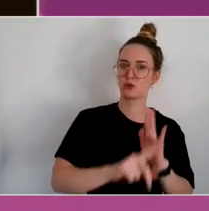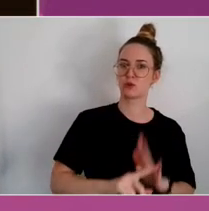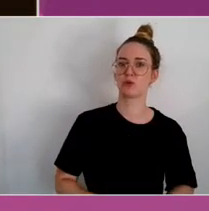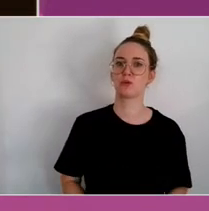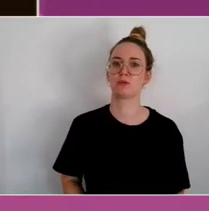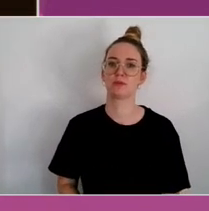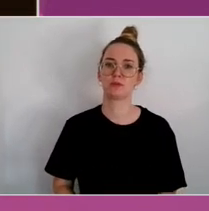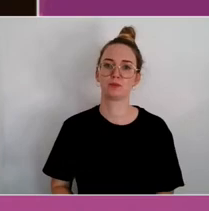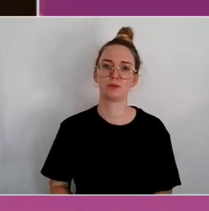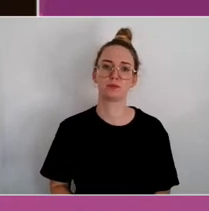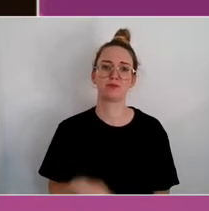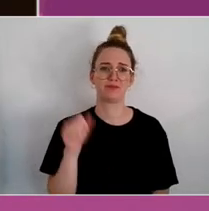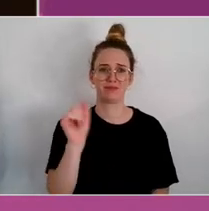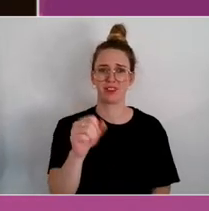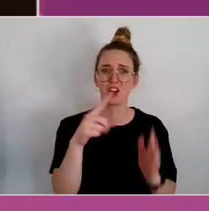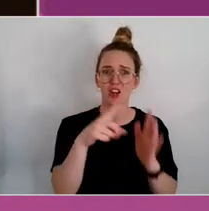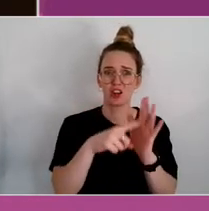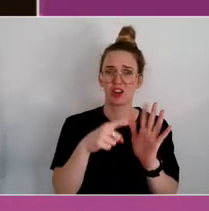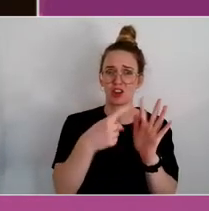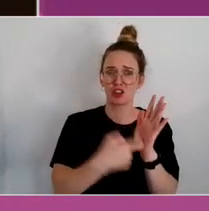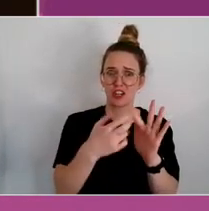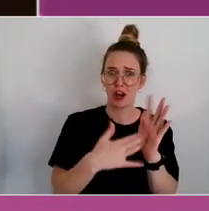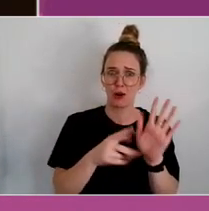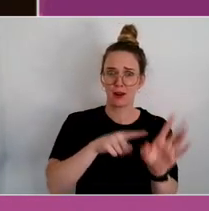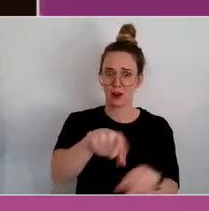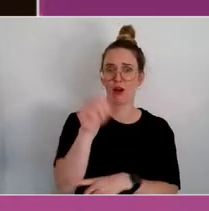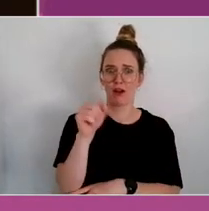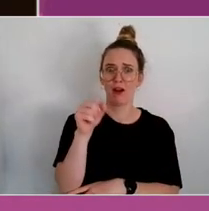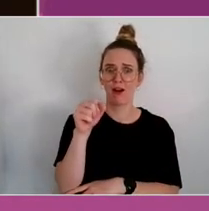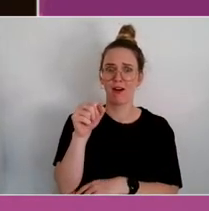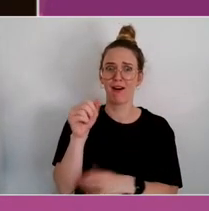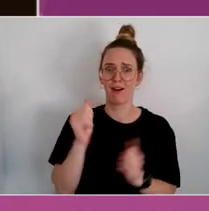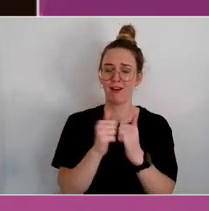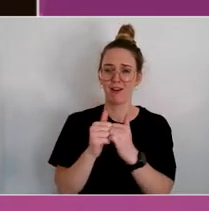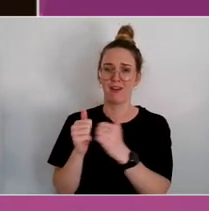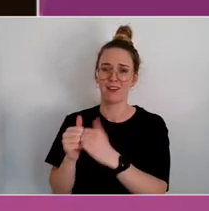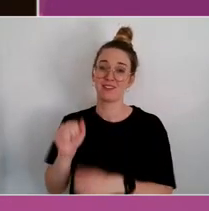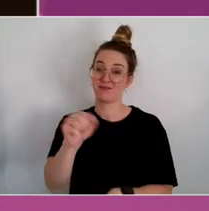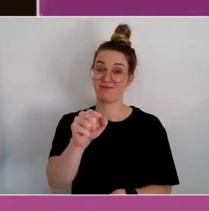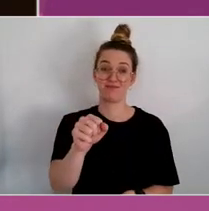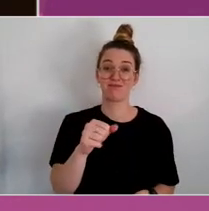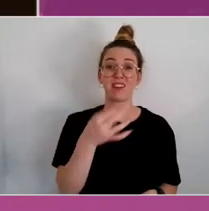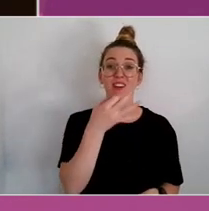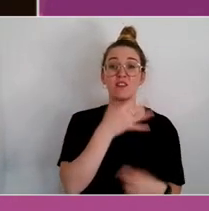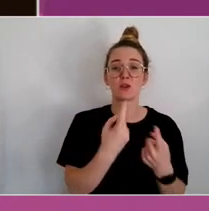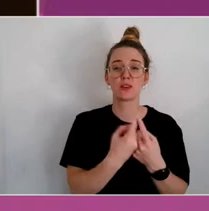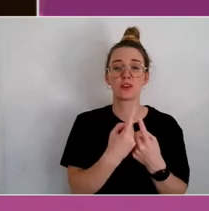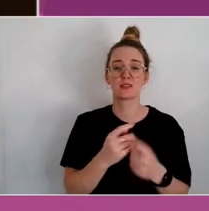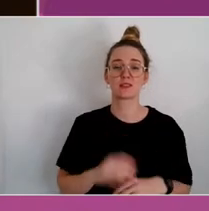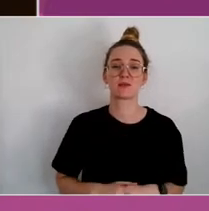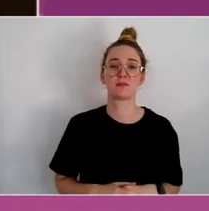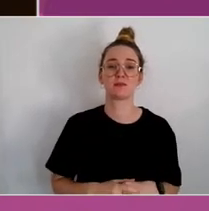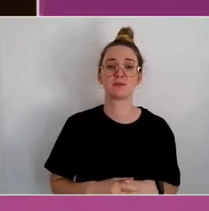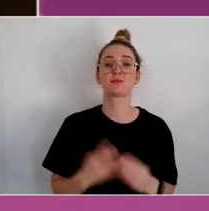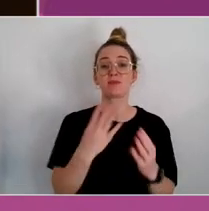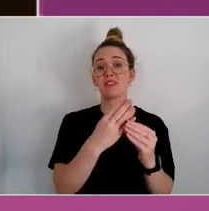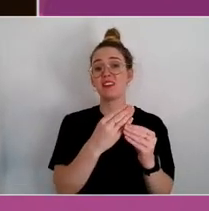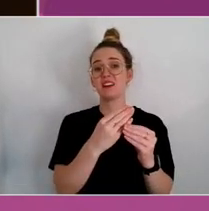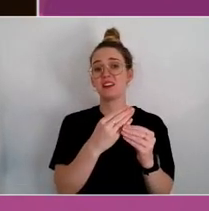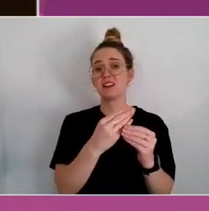There's a couple of things here. One is the move in the states and New Zealand, outcome based budgeting.